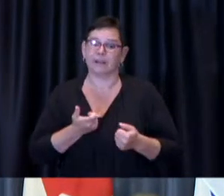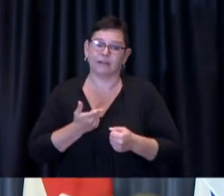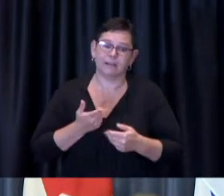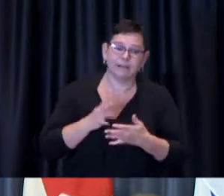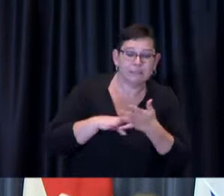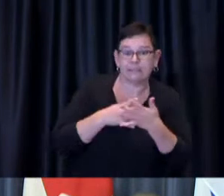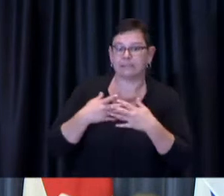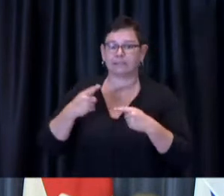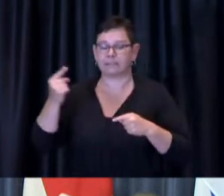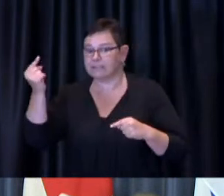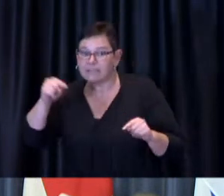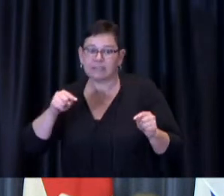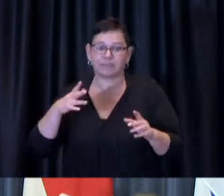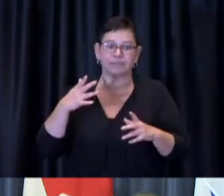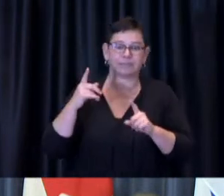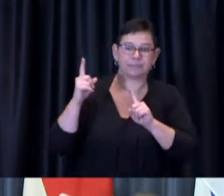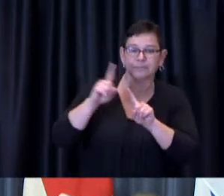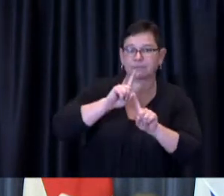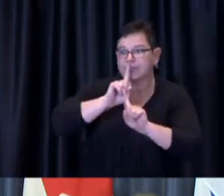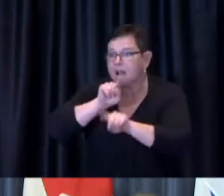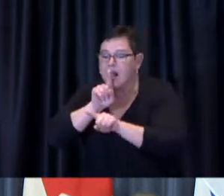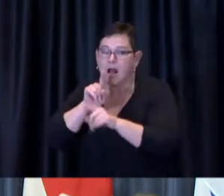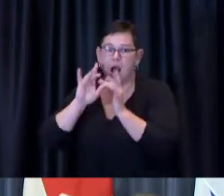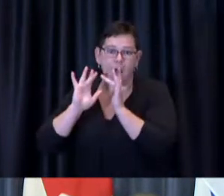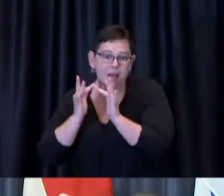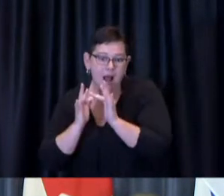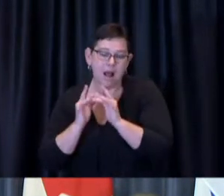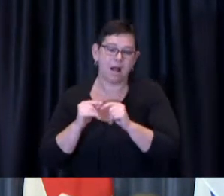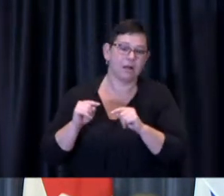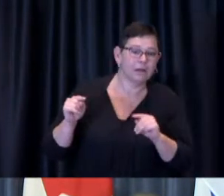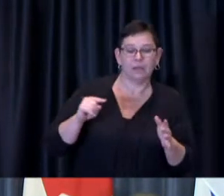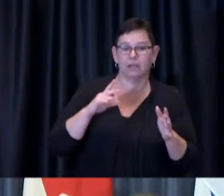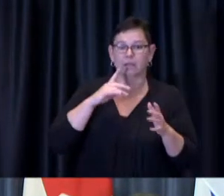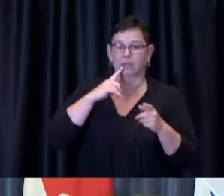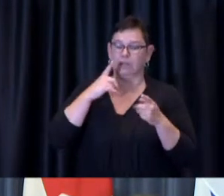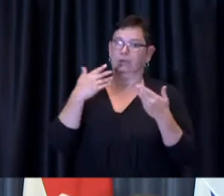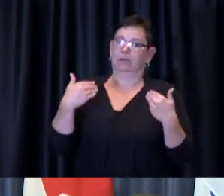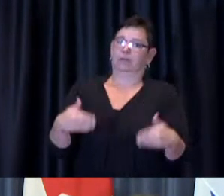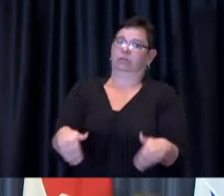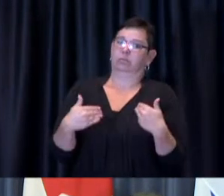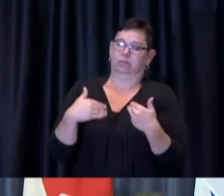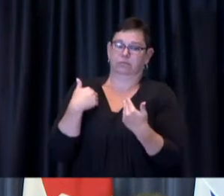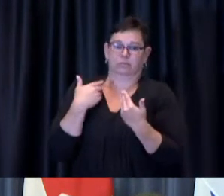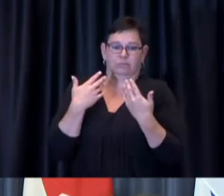And that was particularly necessary at times of complicated developments taking place on all different parts of this.